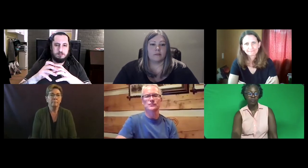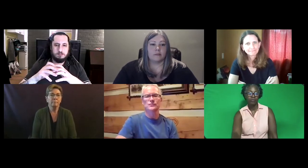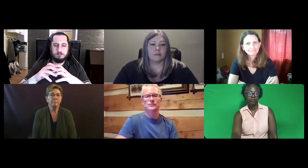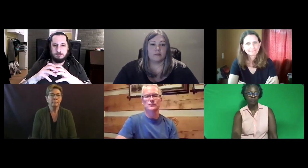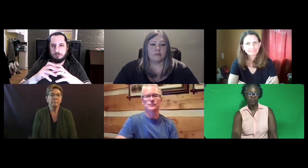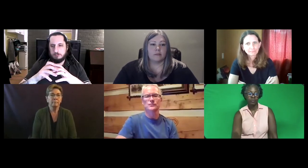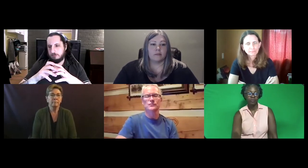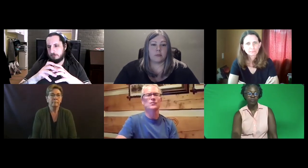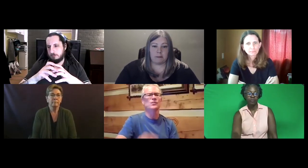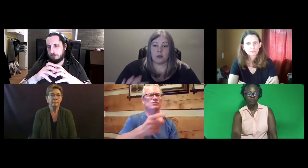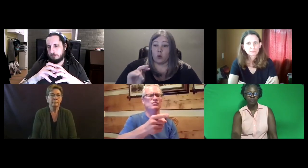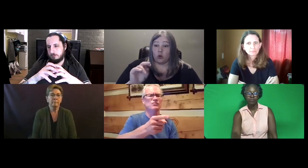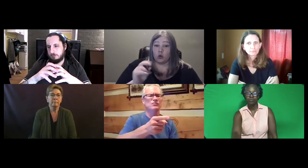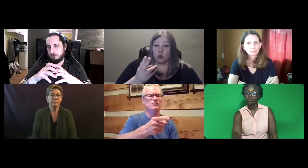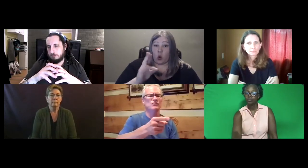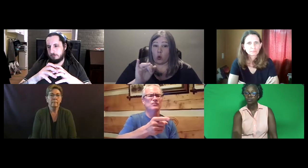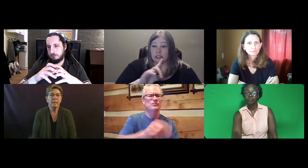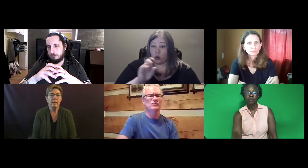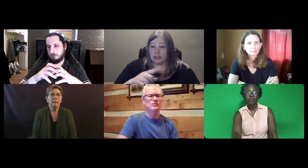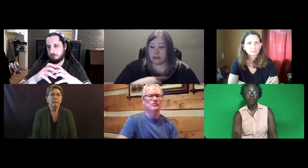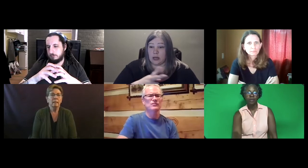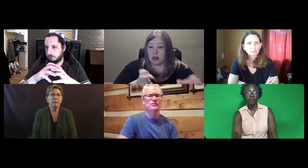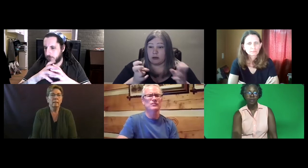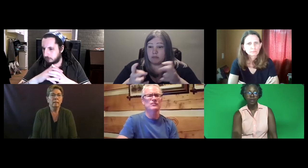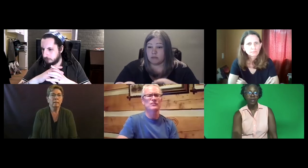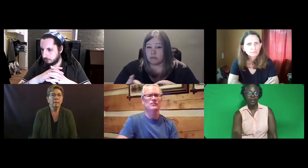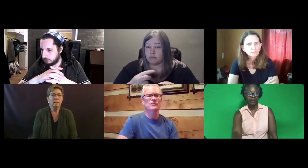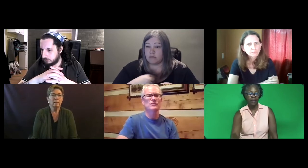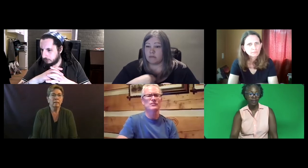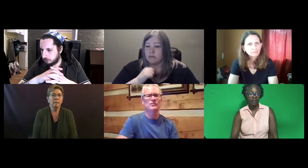Katie: Okay.